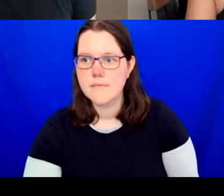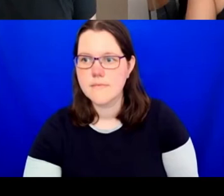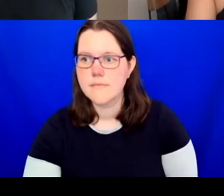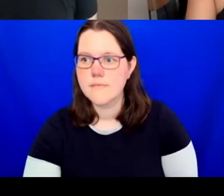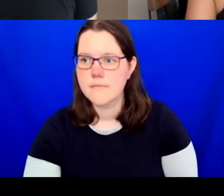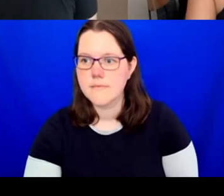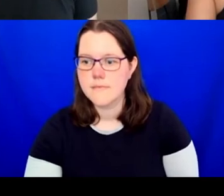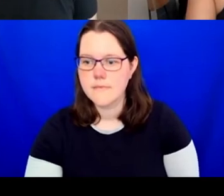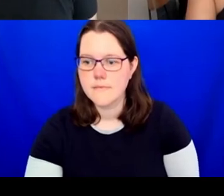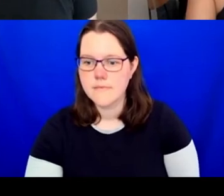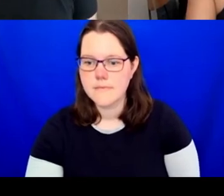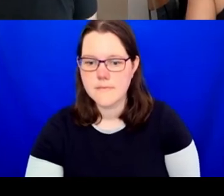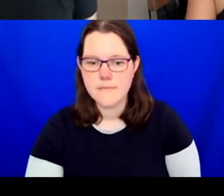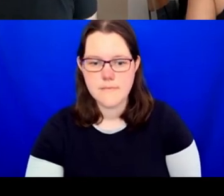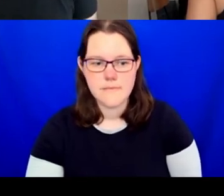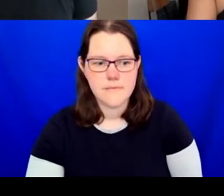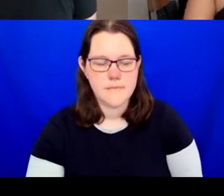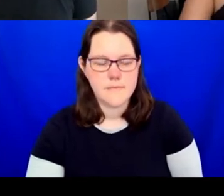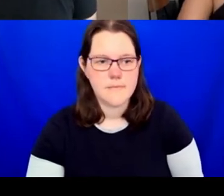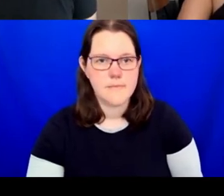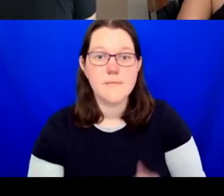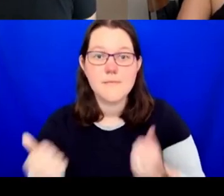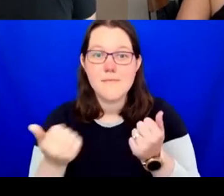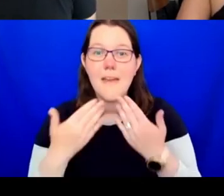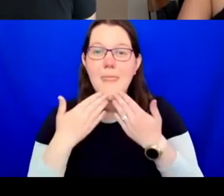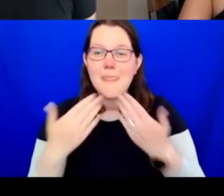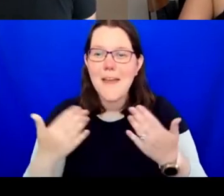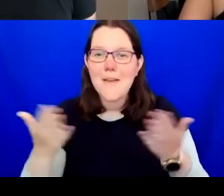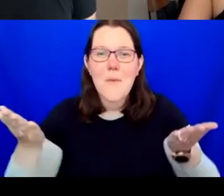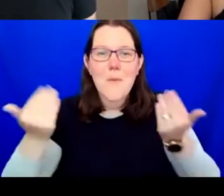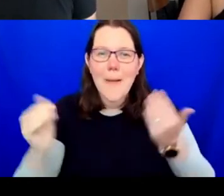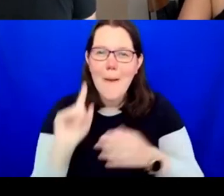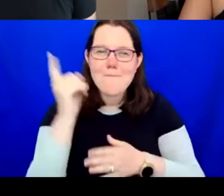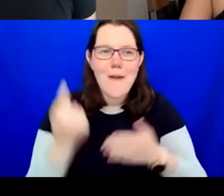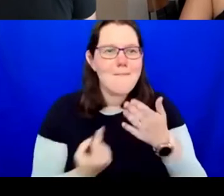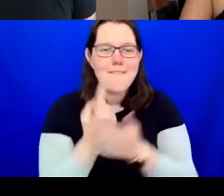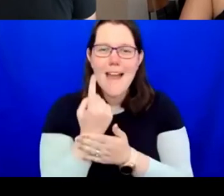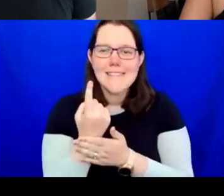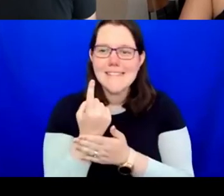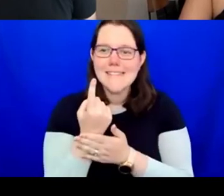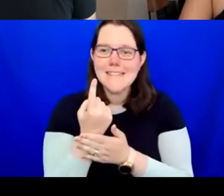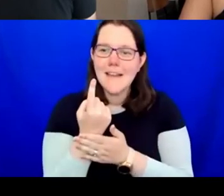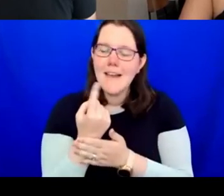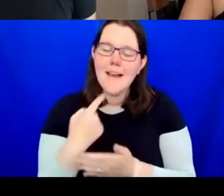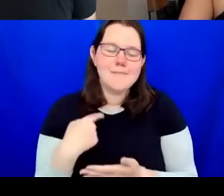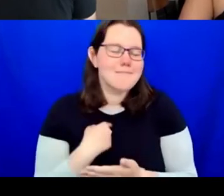Thank you. Welcome to first event. It gives me huge pleasure to welcome you to the